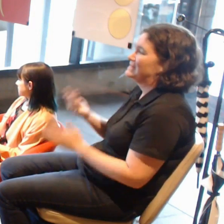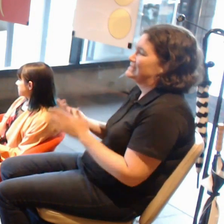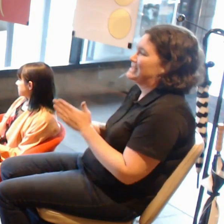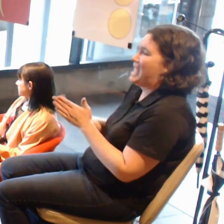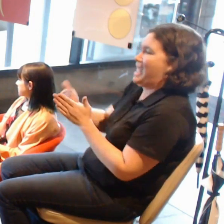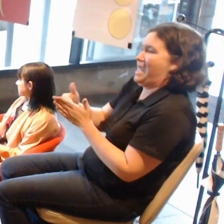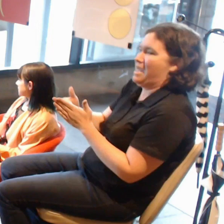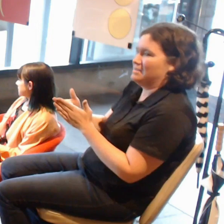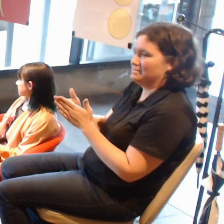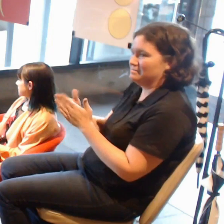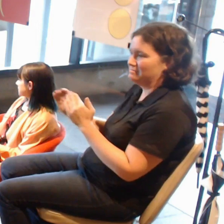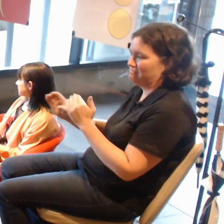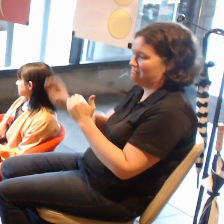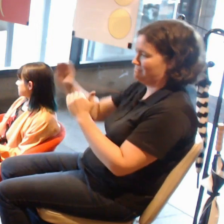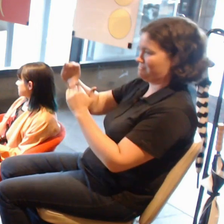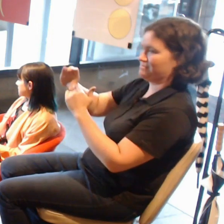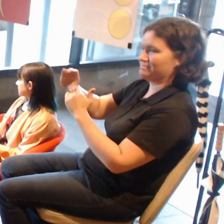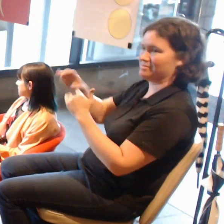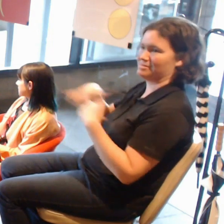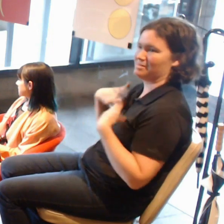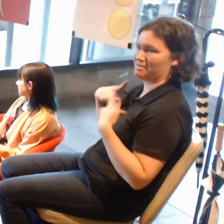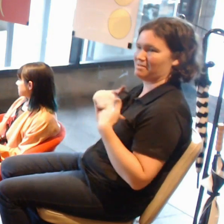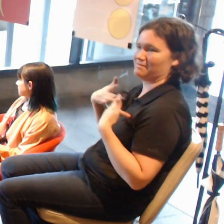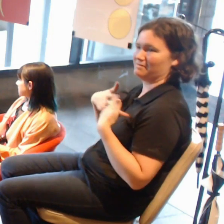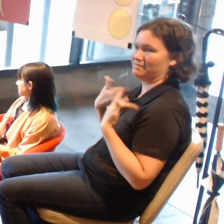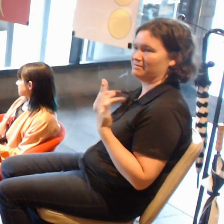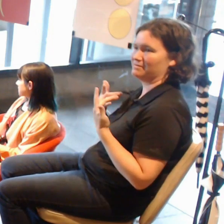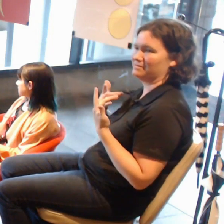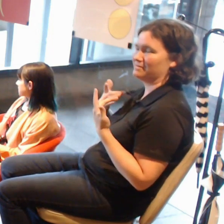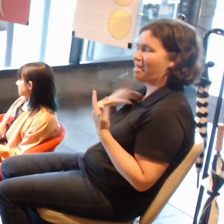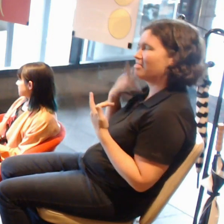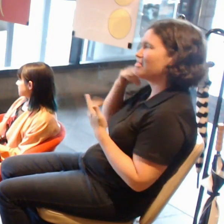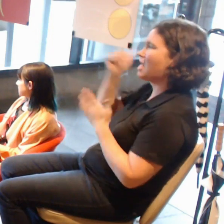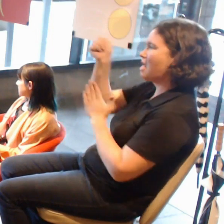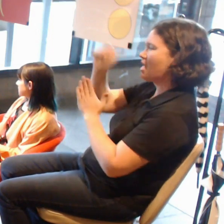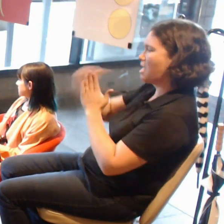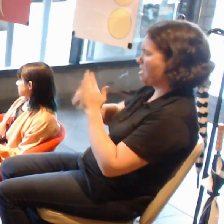In the art world and in the education world, there are massive opportunities.